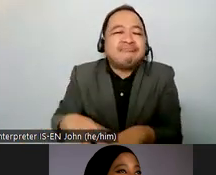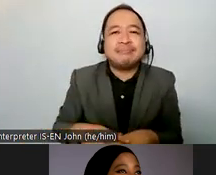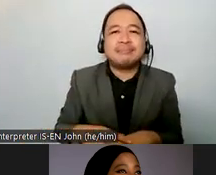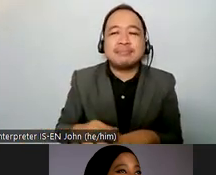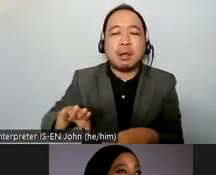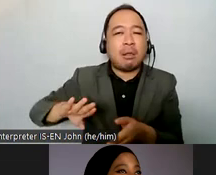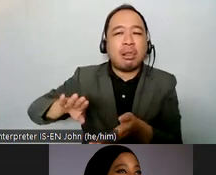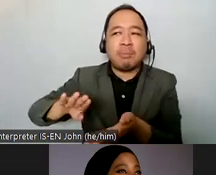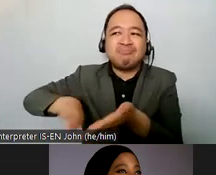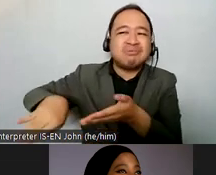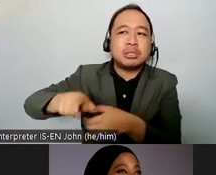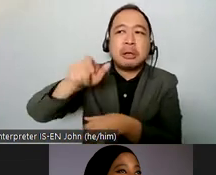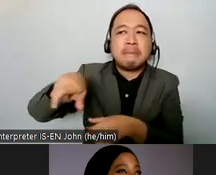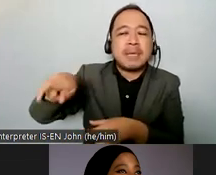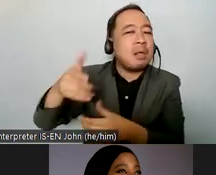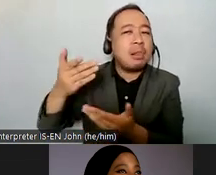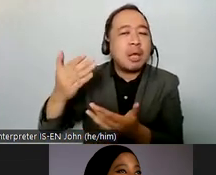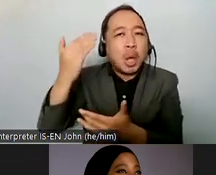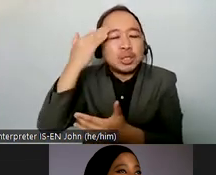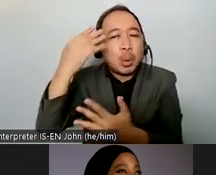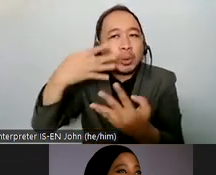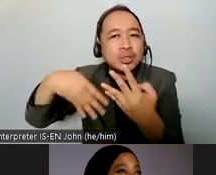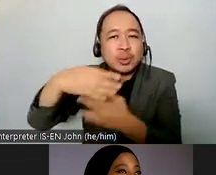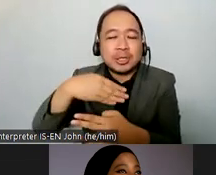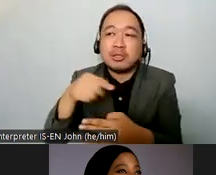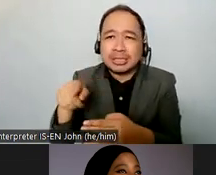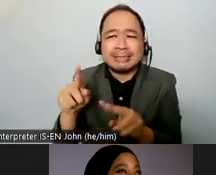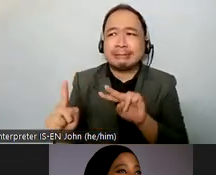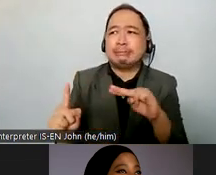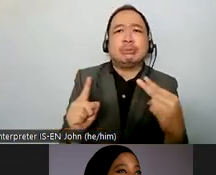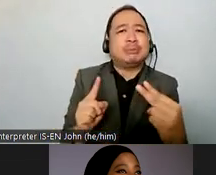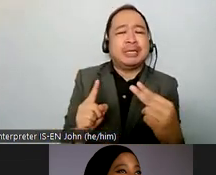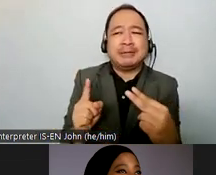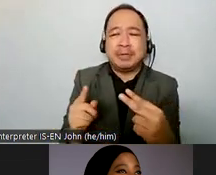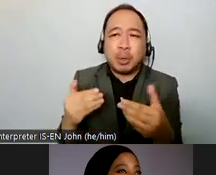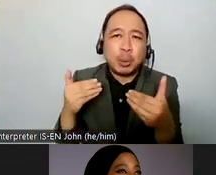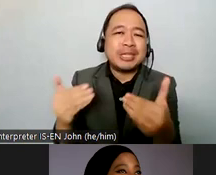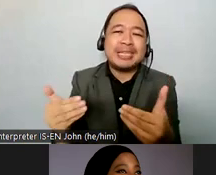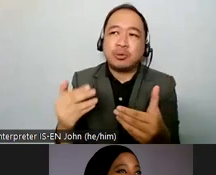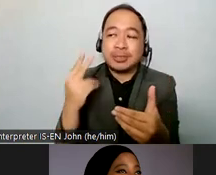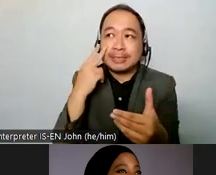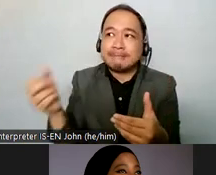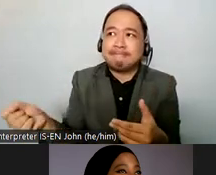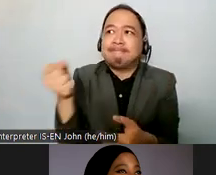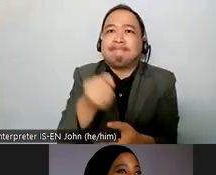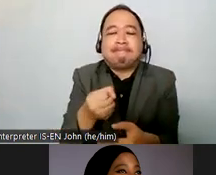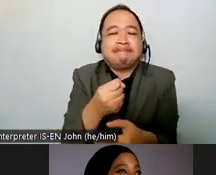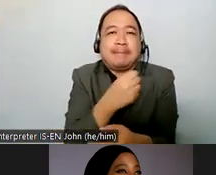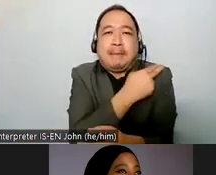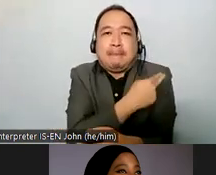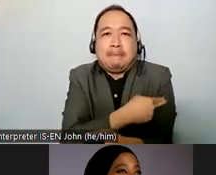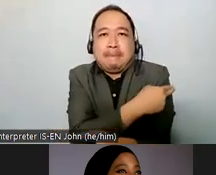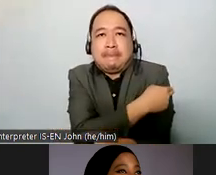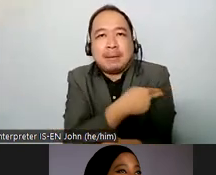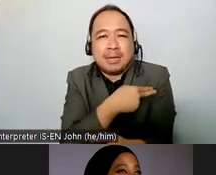medicalization of psychosocial disability as forms of what they're calling mental illness